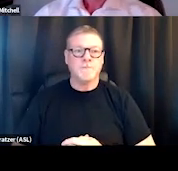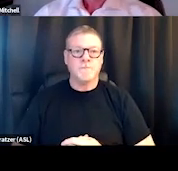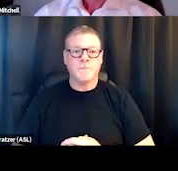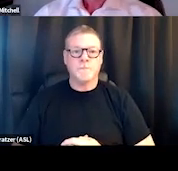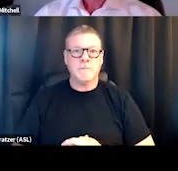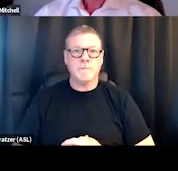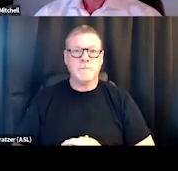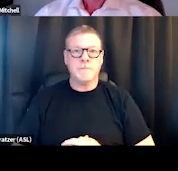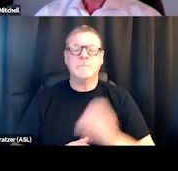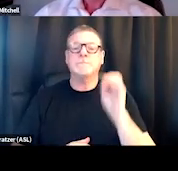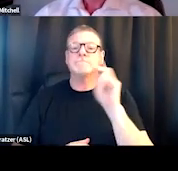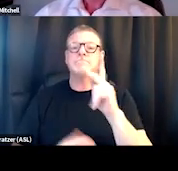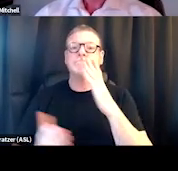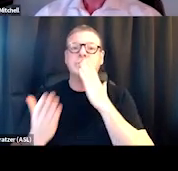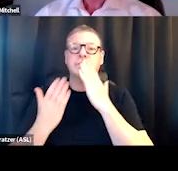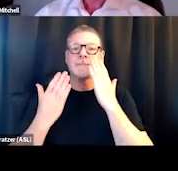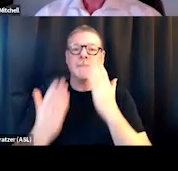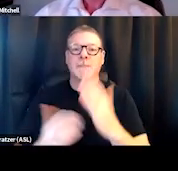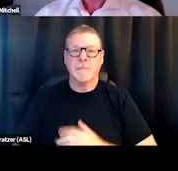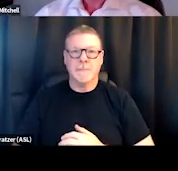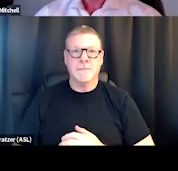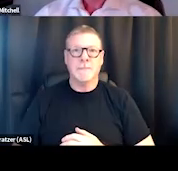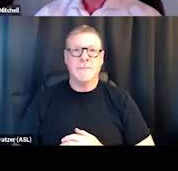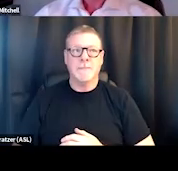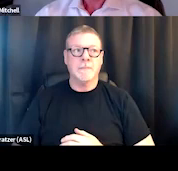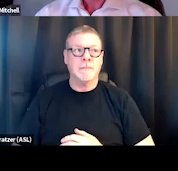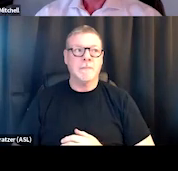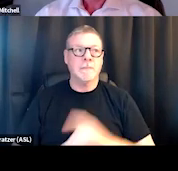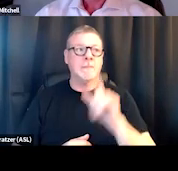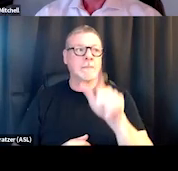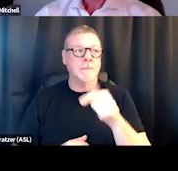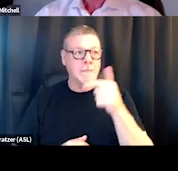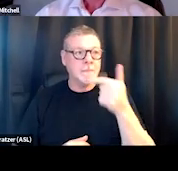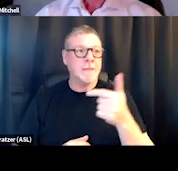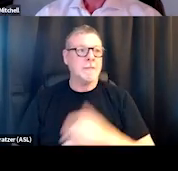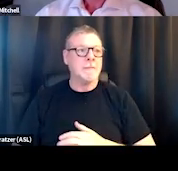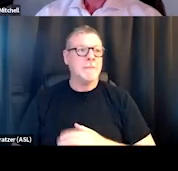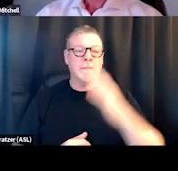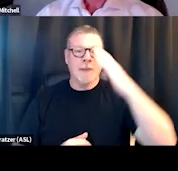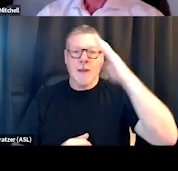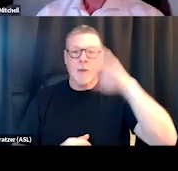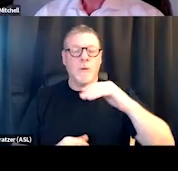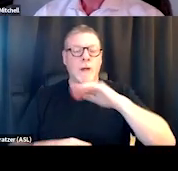Great, thank you so much. Let's go to the next slide. So I know we didn't get to all the questions today.